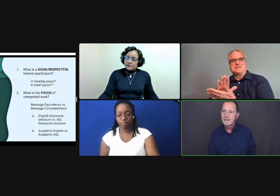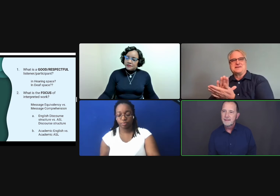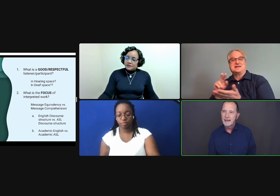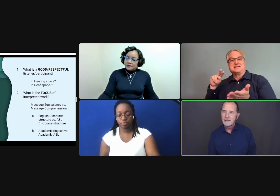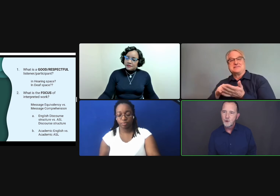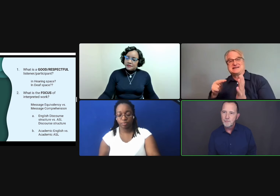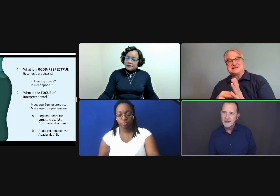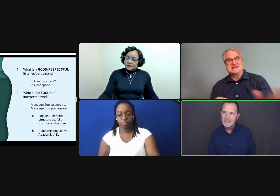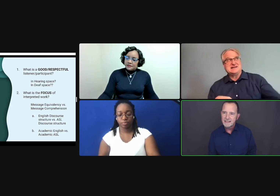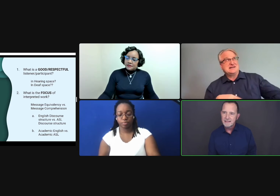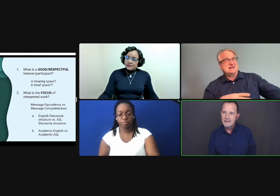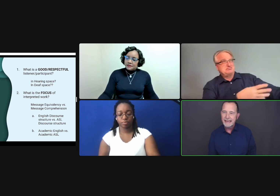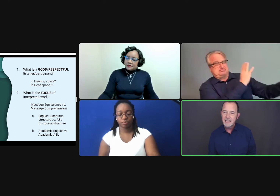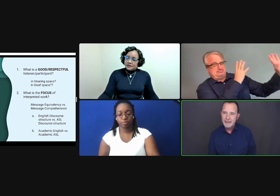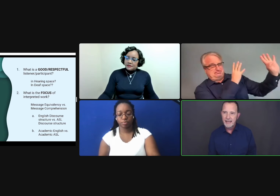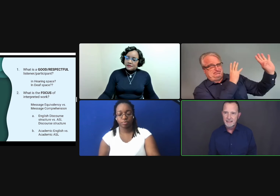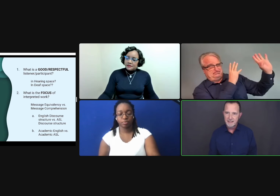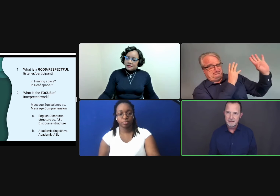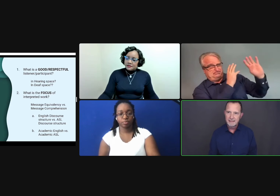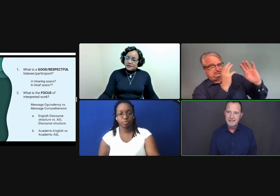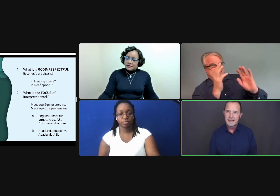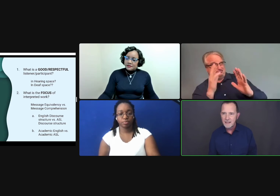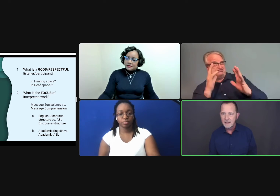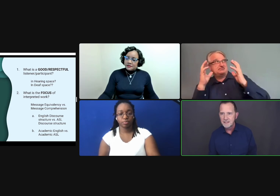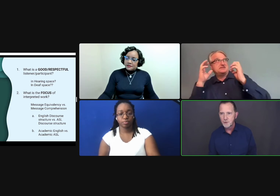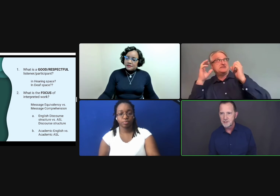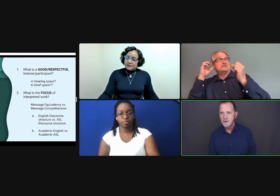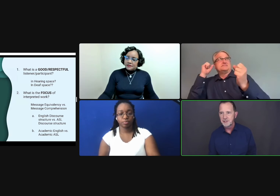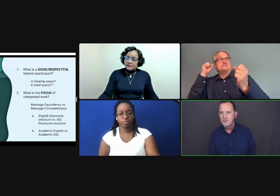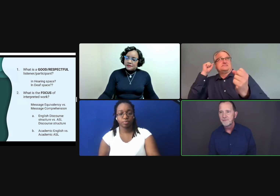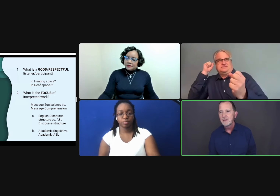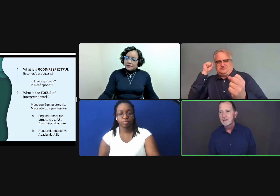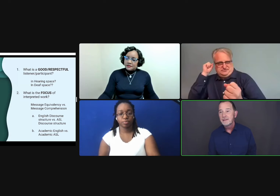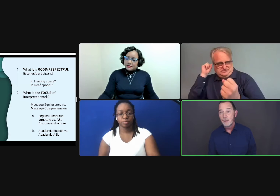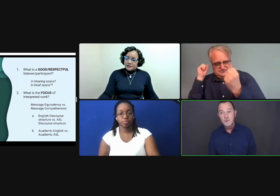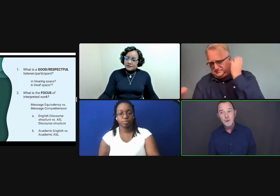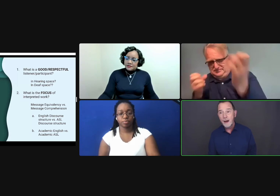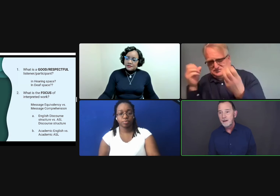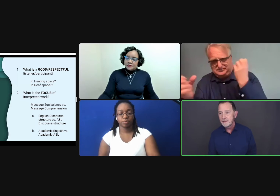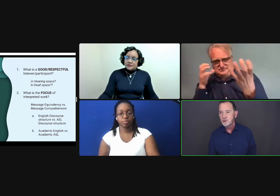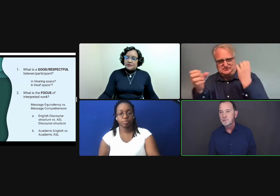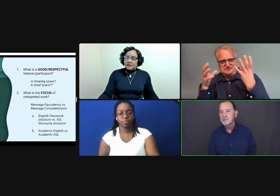that incorporates academic ASL and ASL discourse structure that would require the interpreter